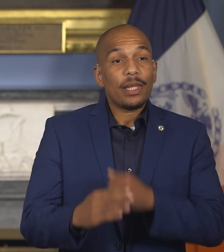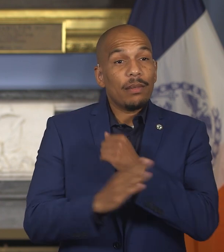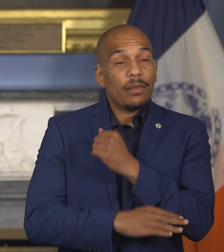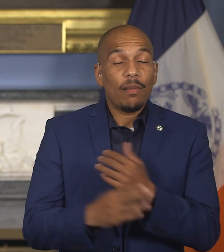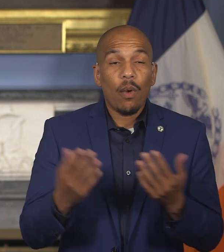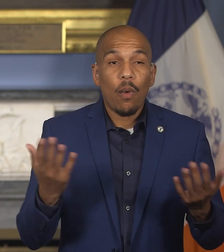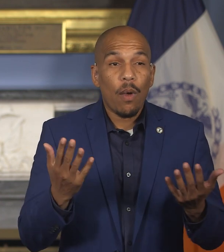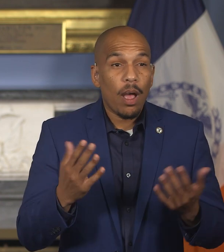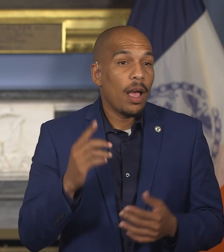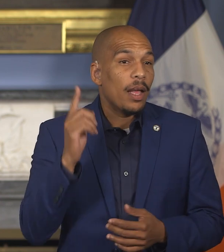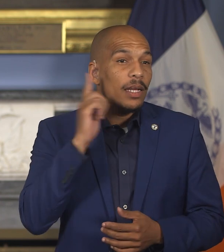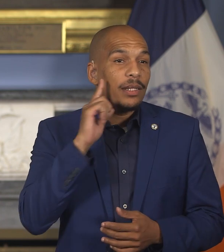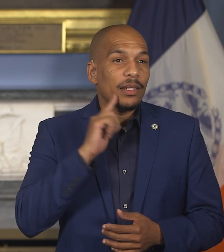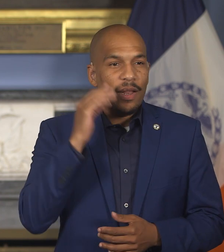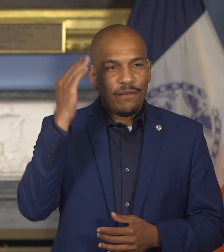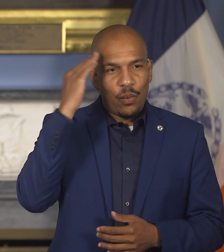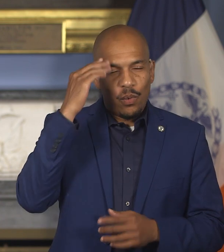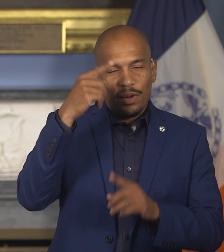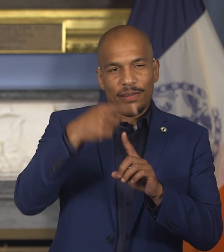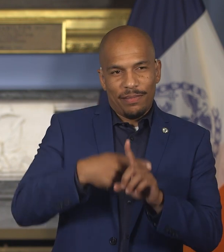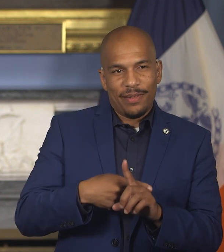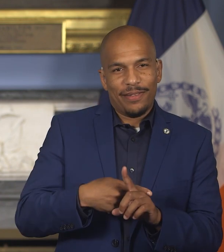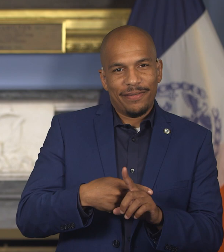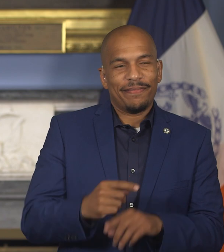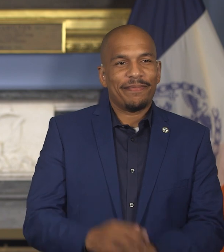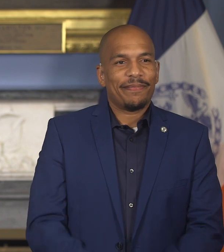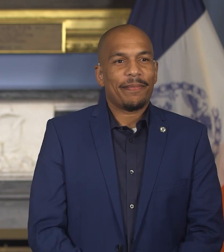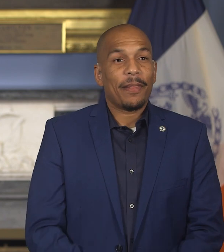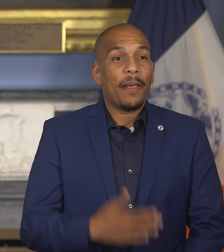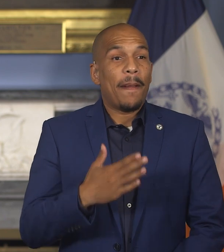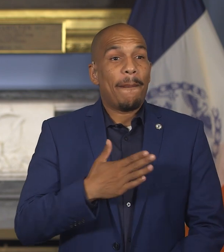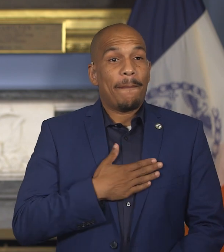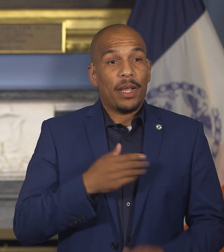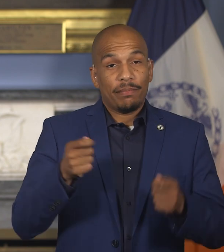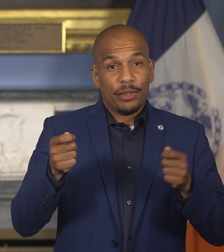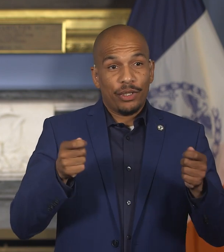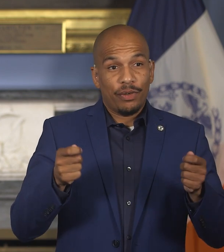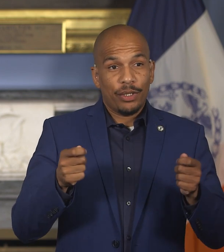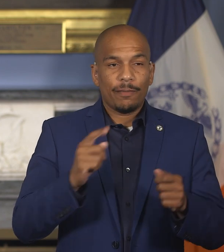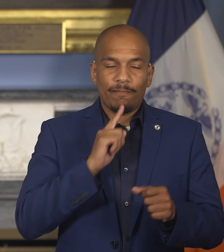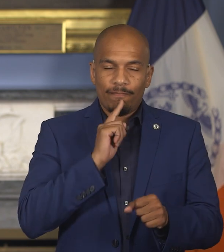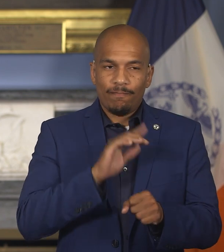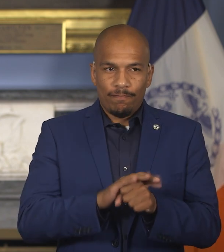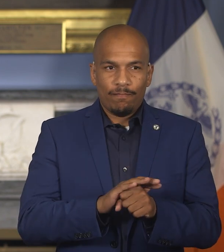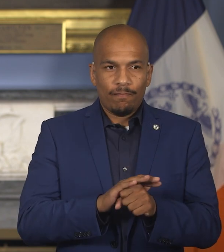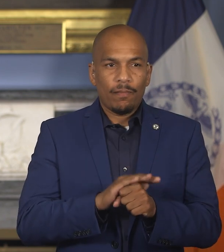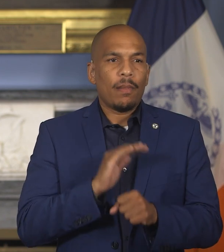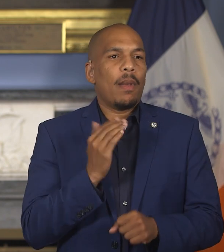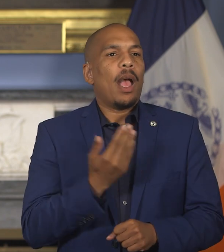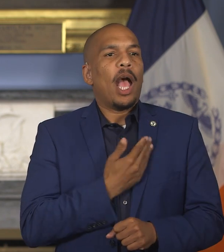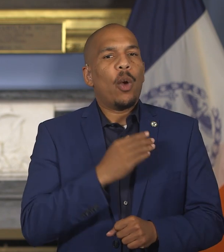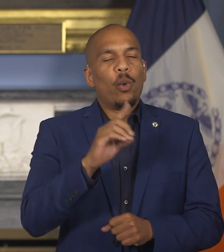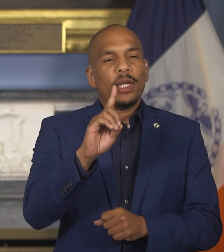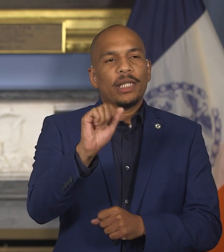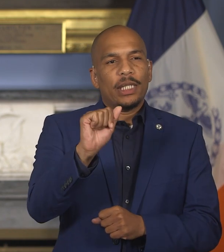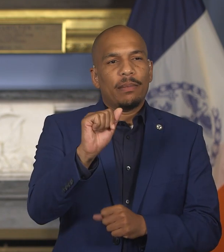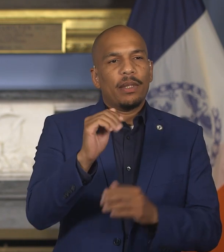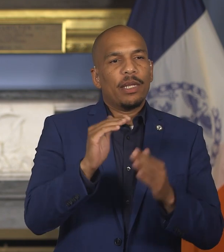My administration is committed to ensuring that our disability community has a seat at the table,